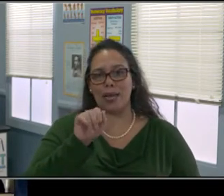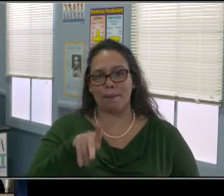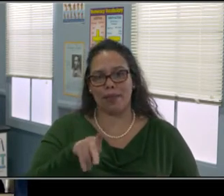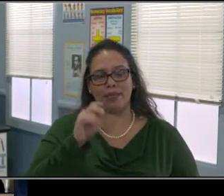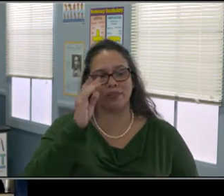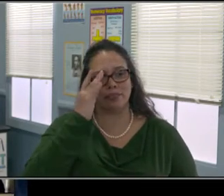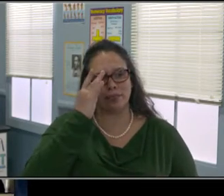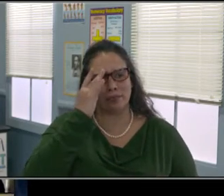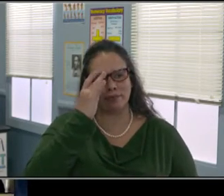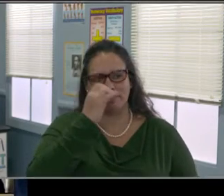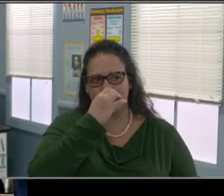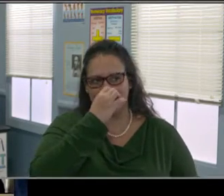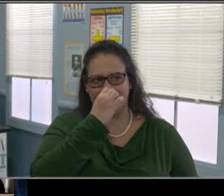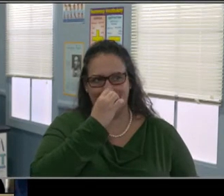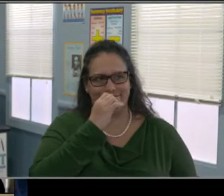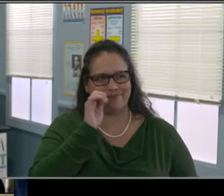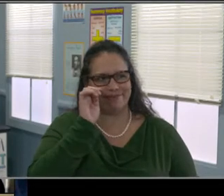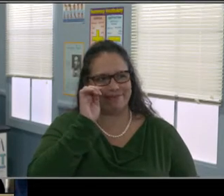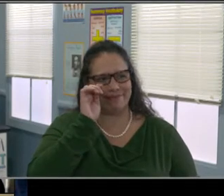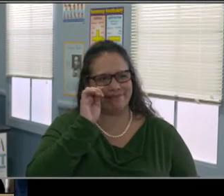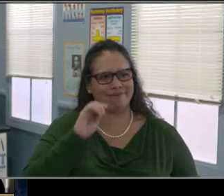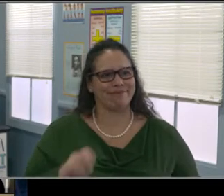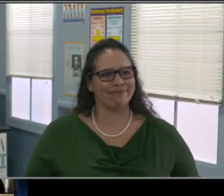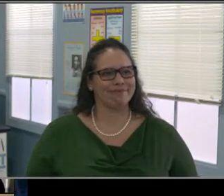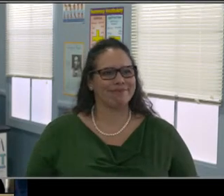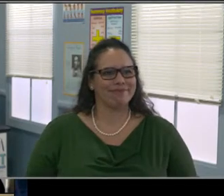Thank you so much for being with us, sir. Happy to see you.